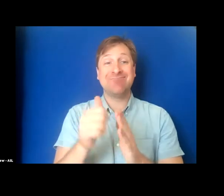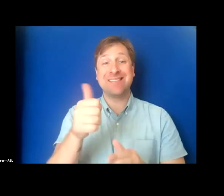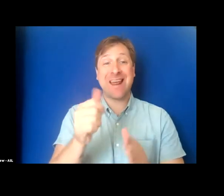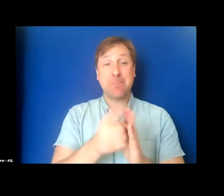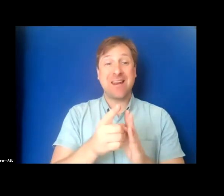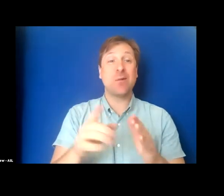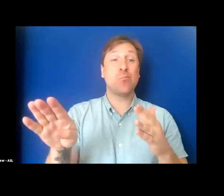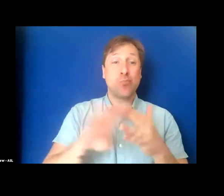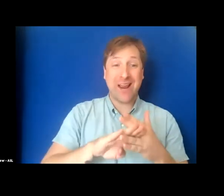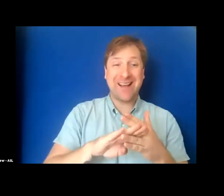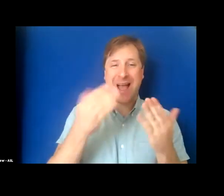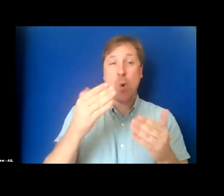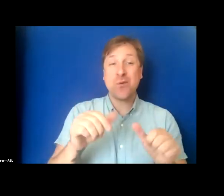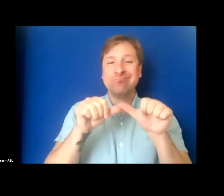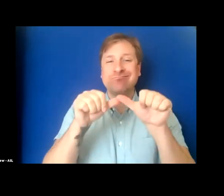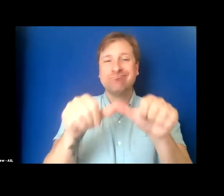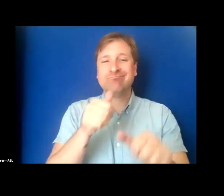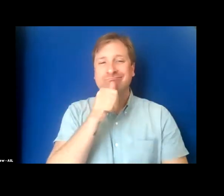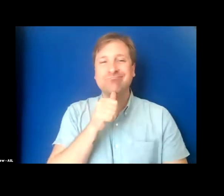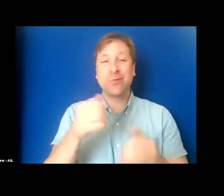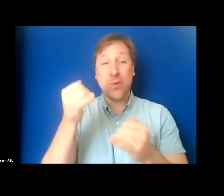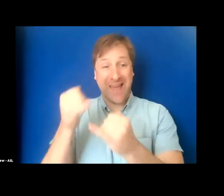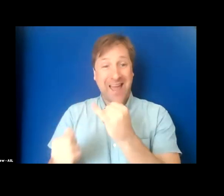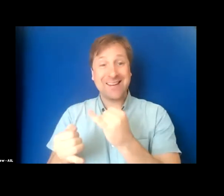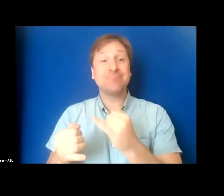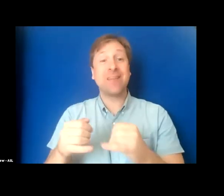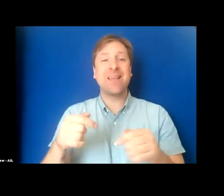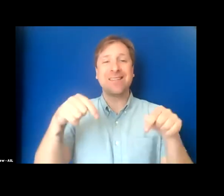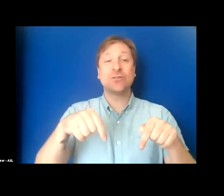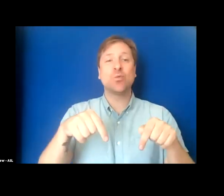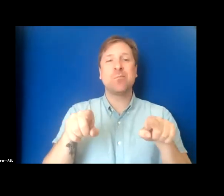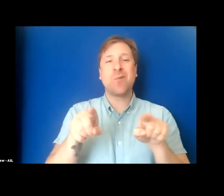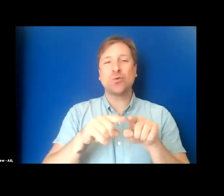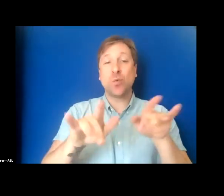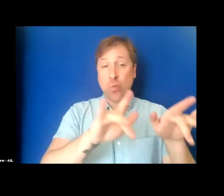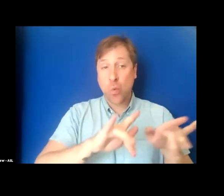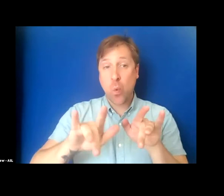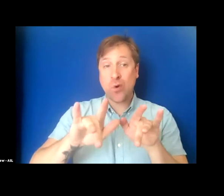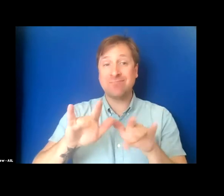but rest assured, this will be recorded. A link, along with the transcript, will be shared with you in a follow-up email.